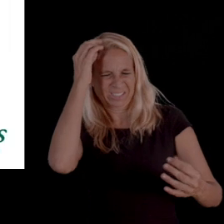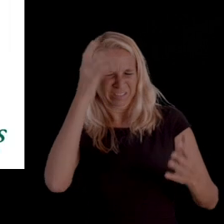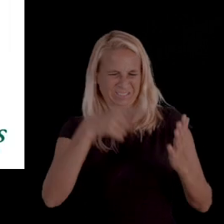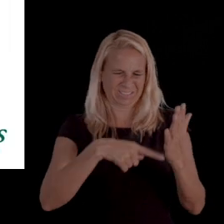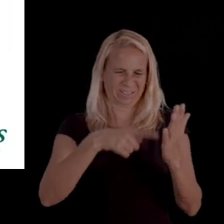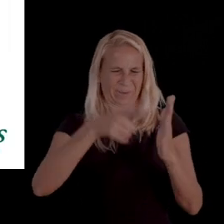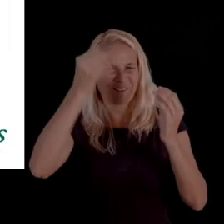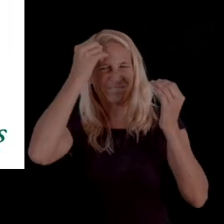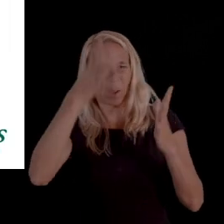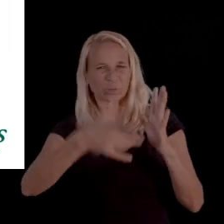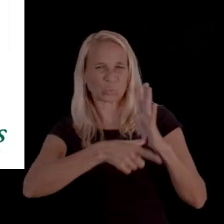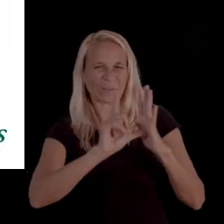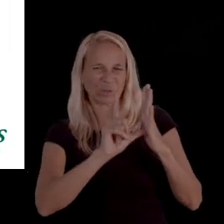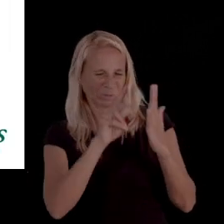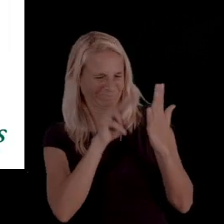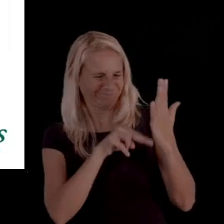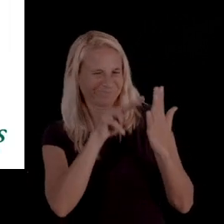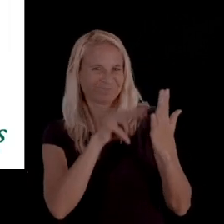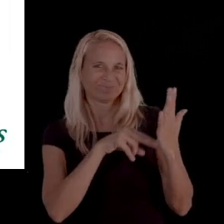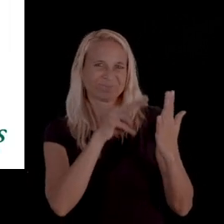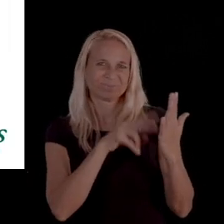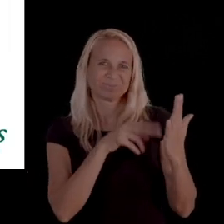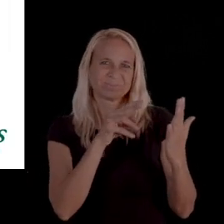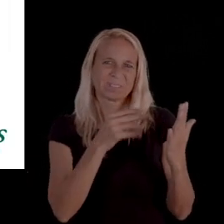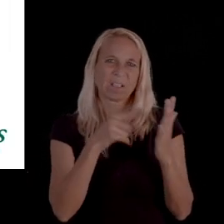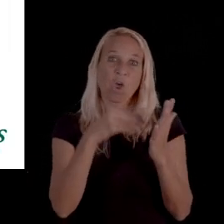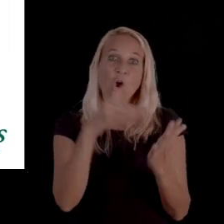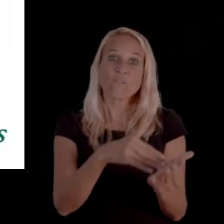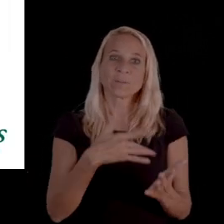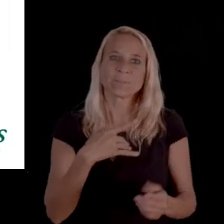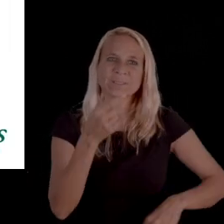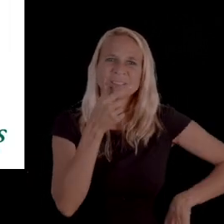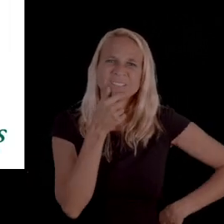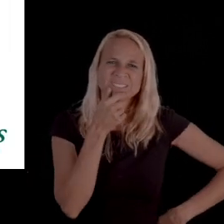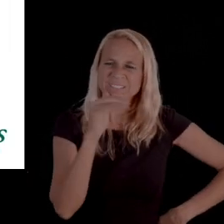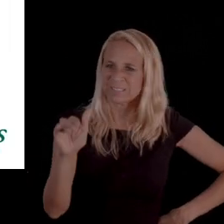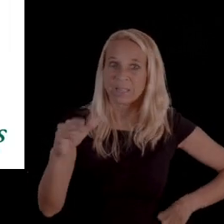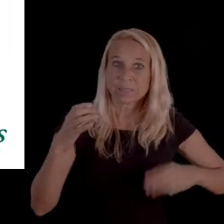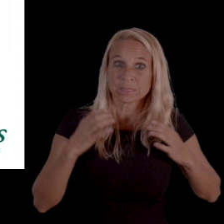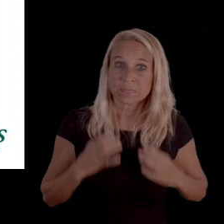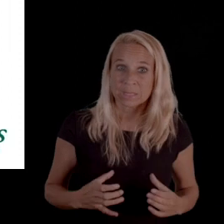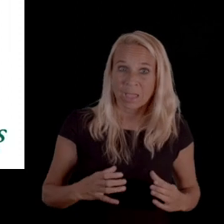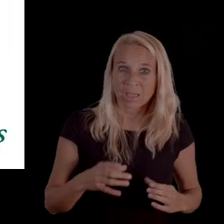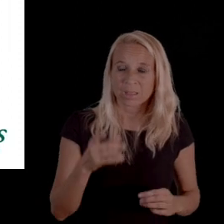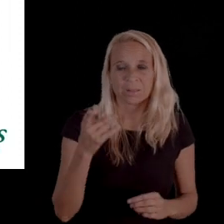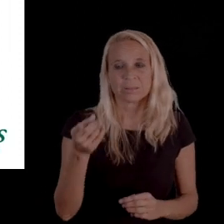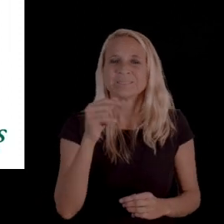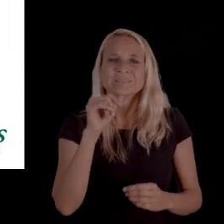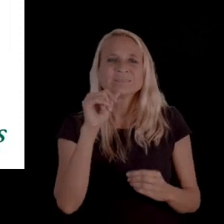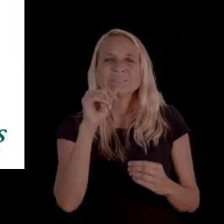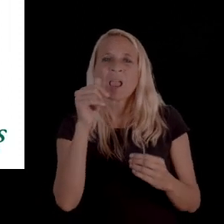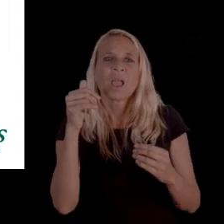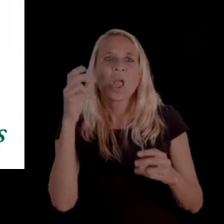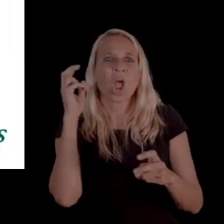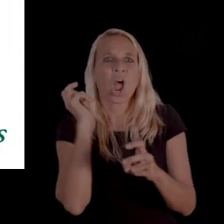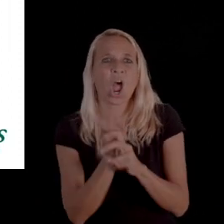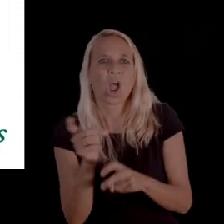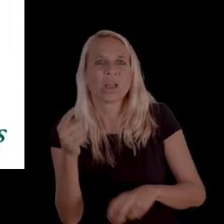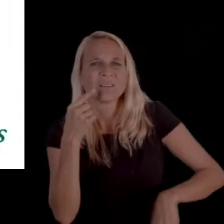when you're reviewing this information. And oftentimes, especially when we speak to clients, it's not that difficult for them to realize